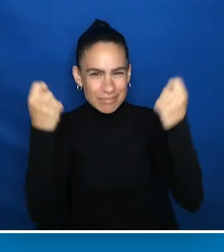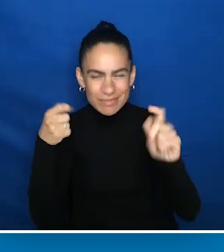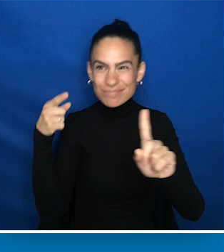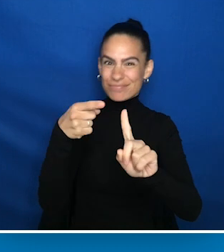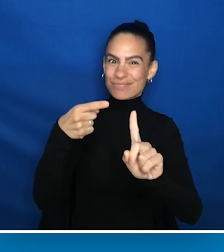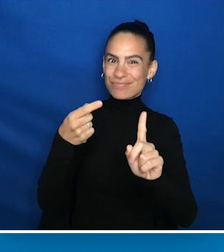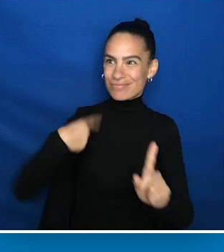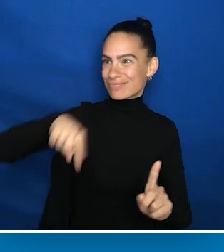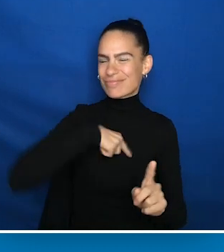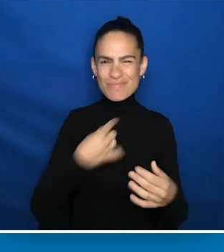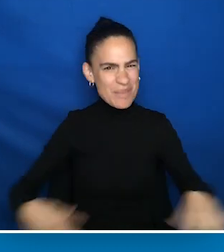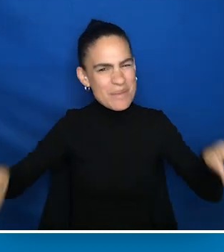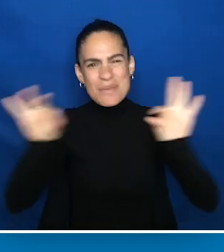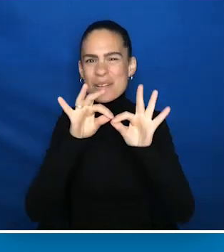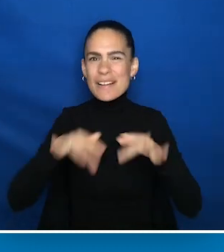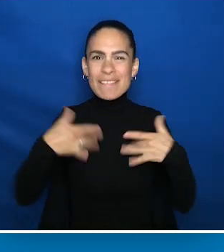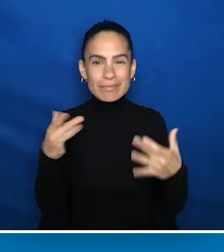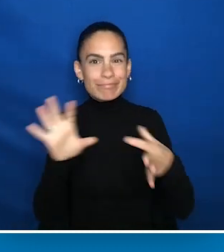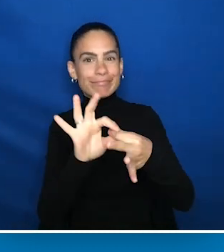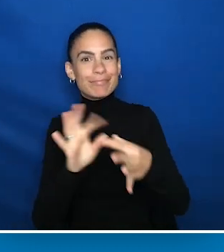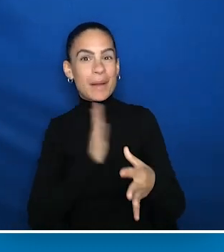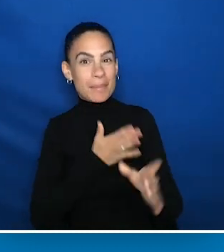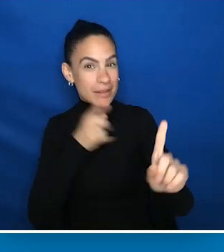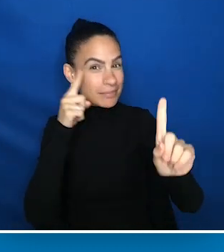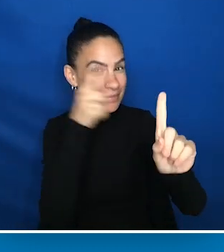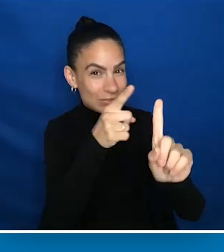and celebrate with us the importance this gala has for our mission.